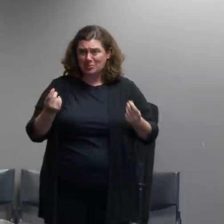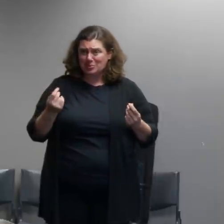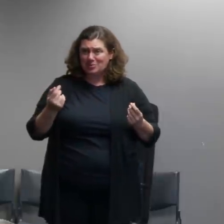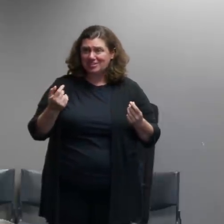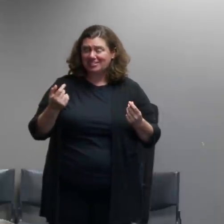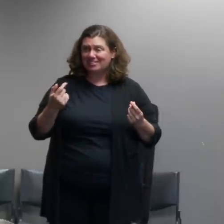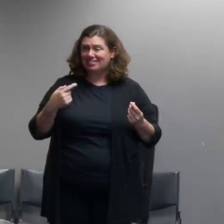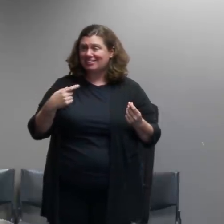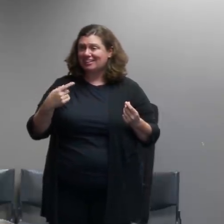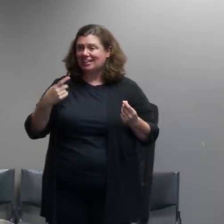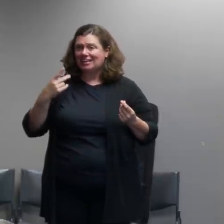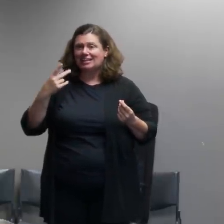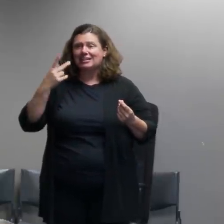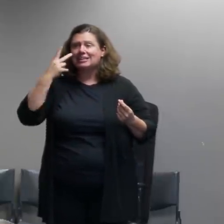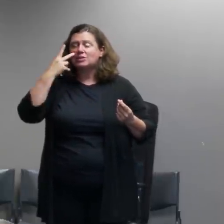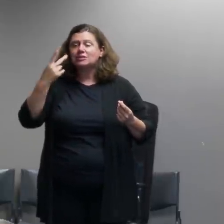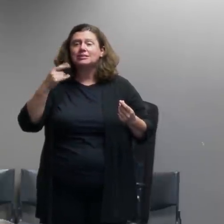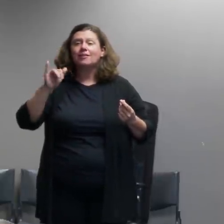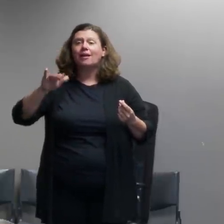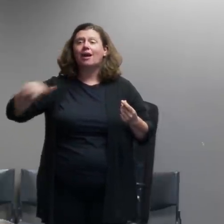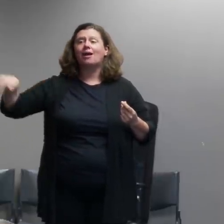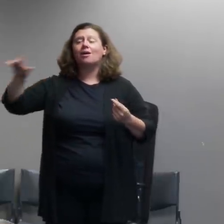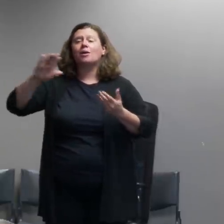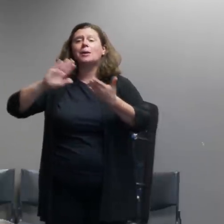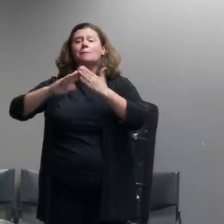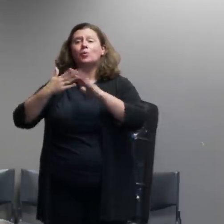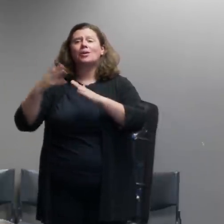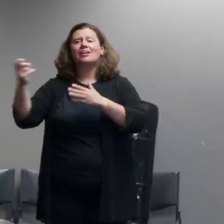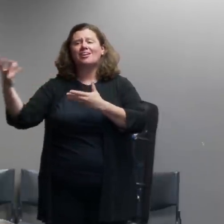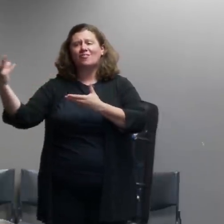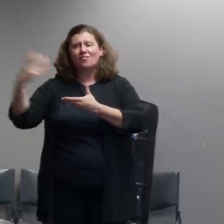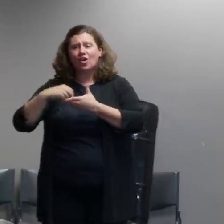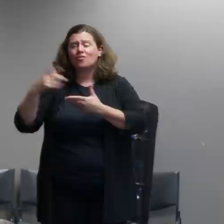from our community about whether this is consistent with